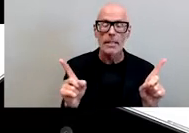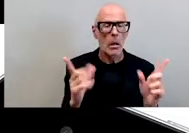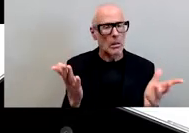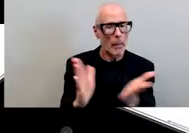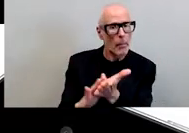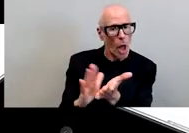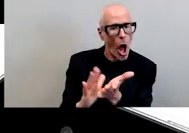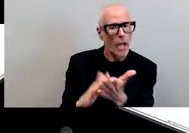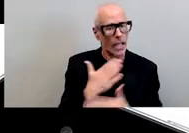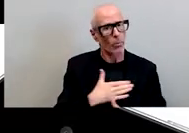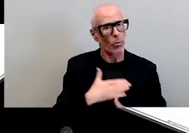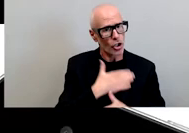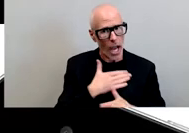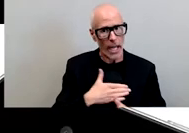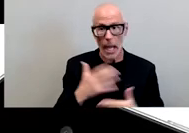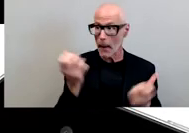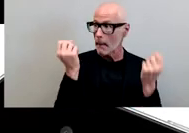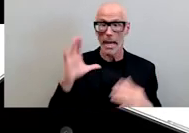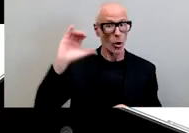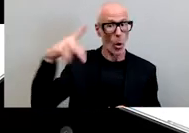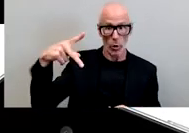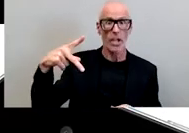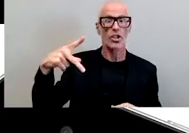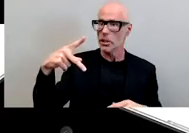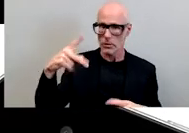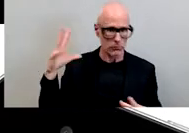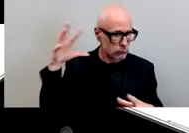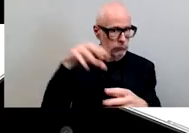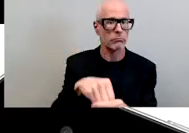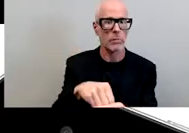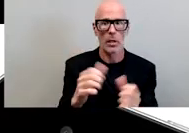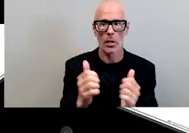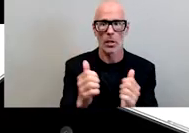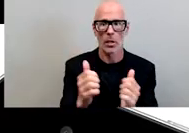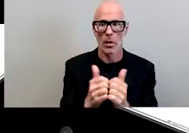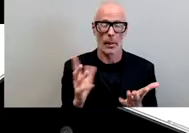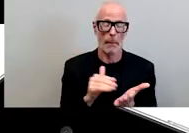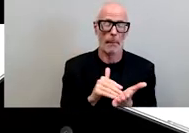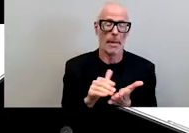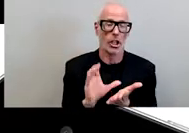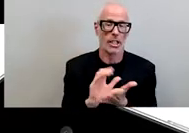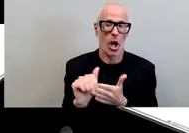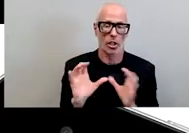and appreciate that you know many corporations stepped up with multi-million dollar investments